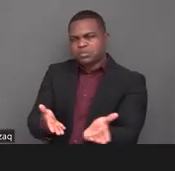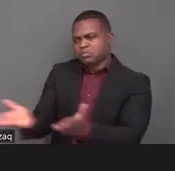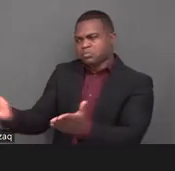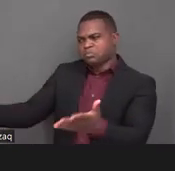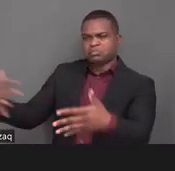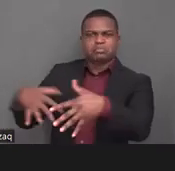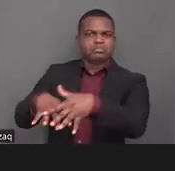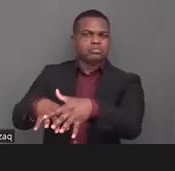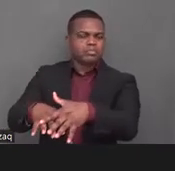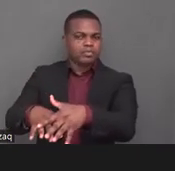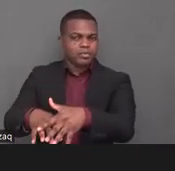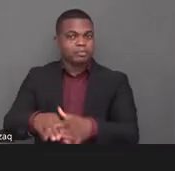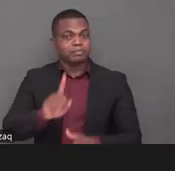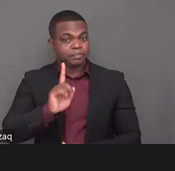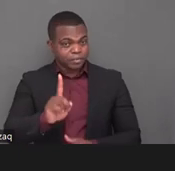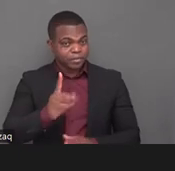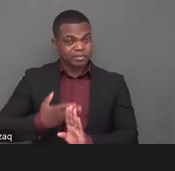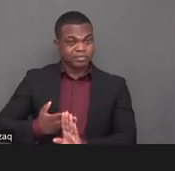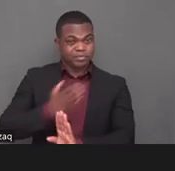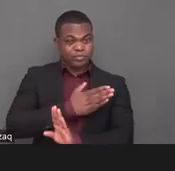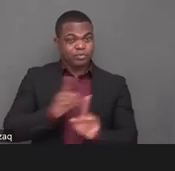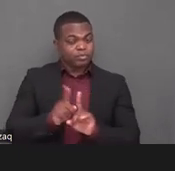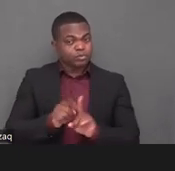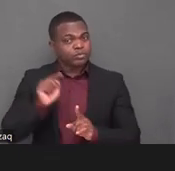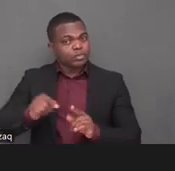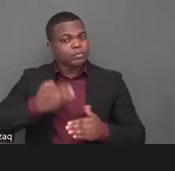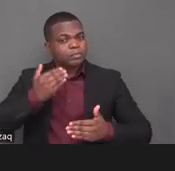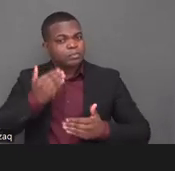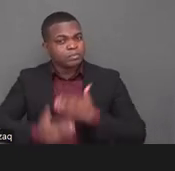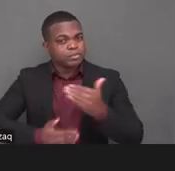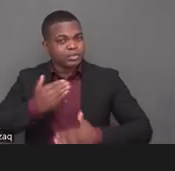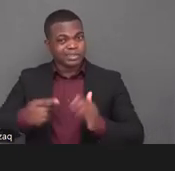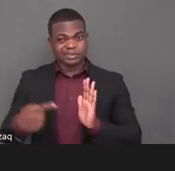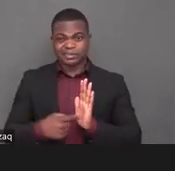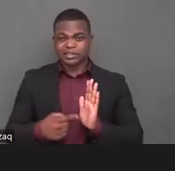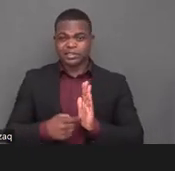and did not acknowledge the scope and extent of harms caused by institutionalization